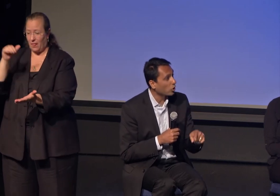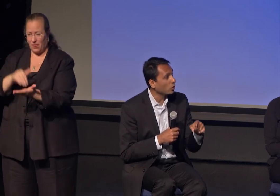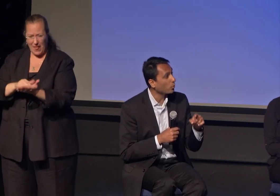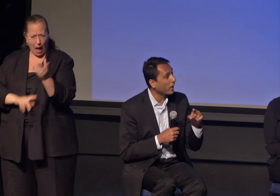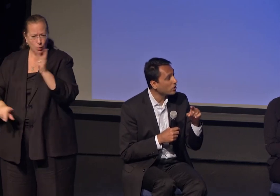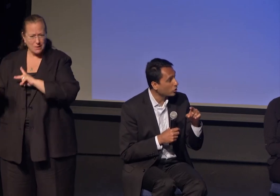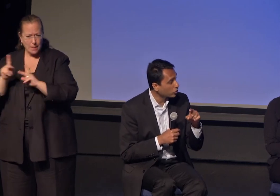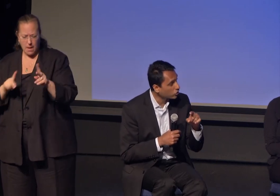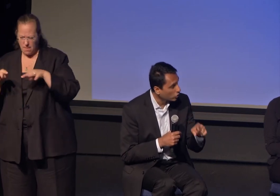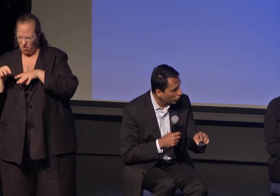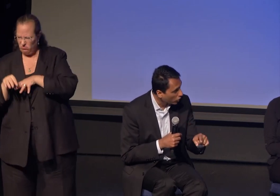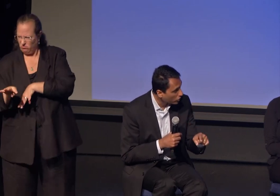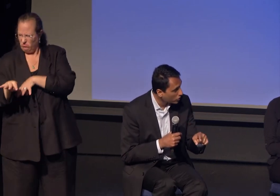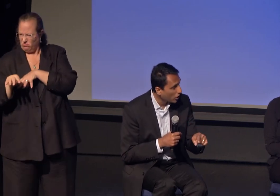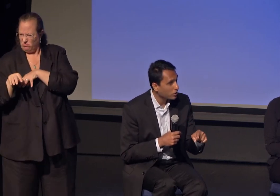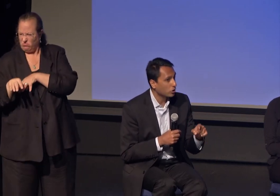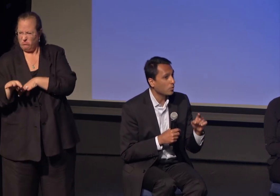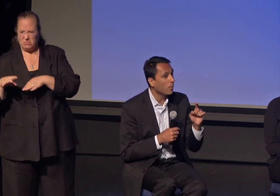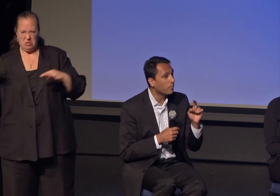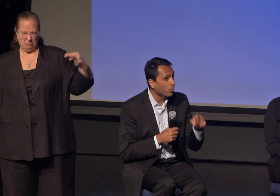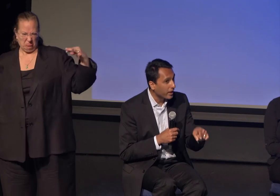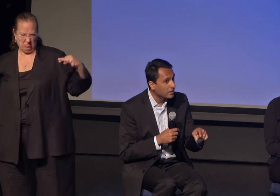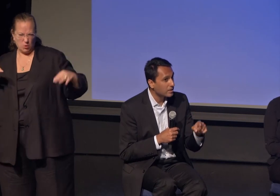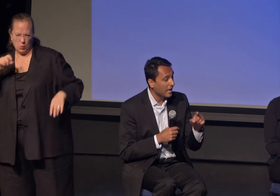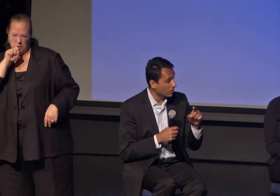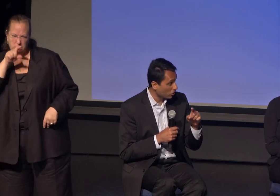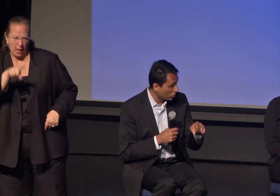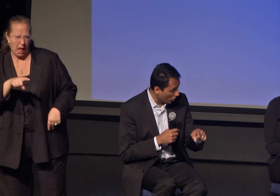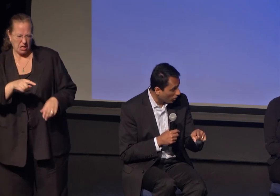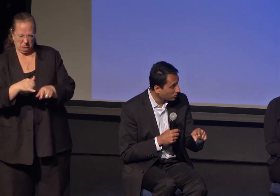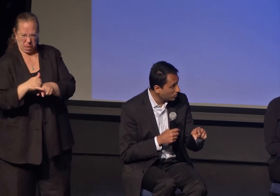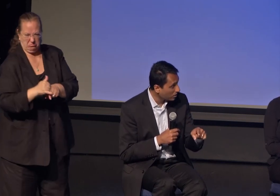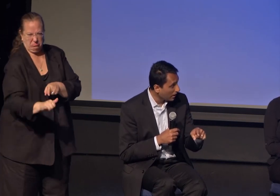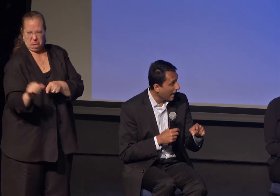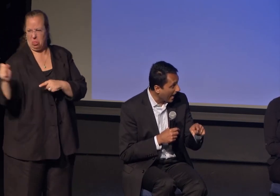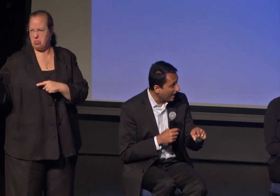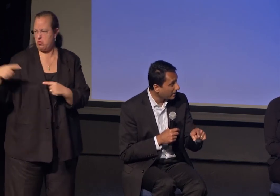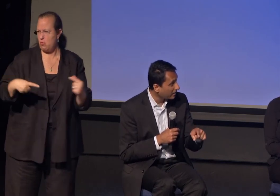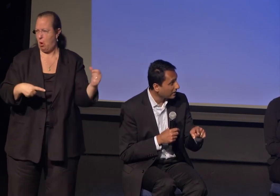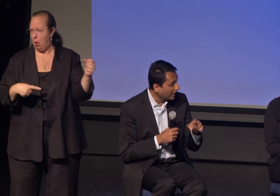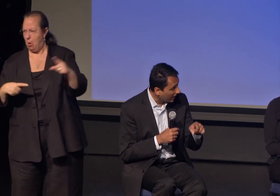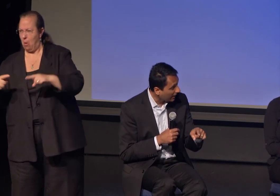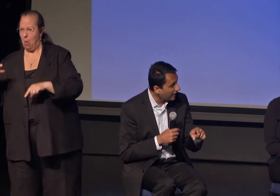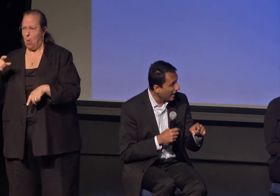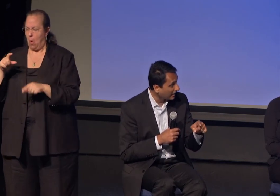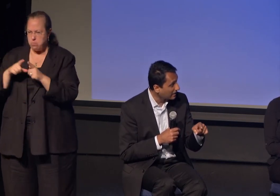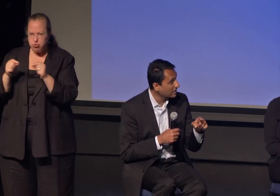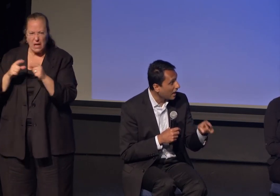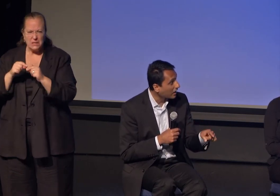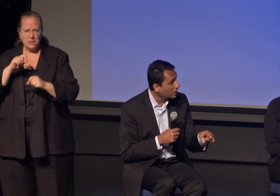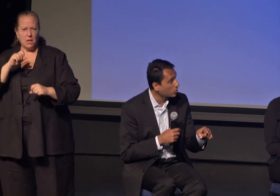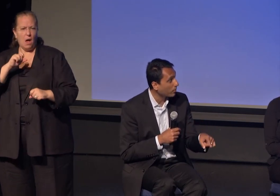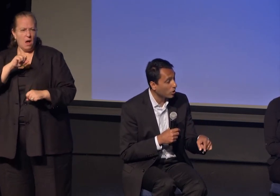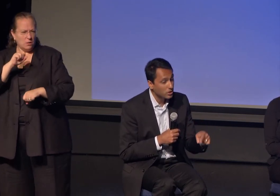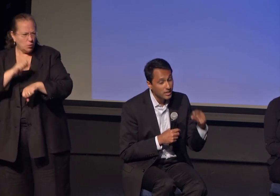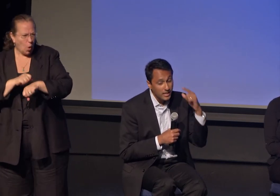to hurl racial slurs, to throw bricks and stones at King and his colleagues who were marching."